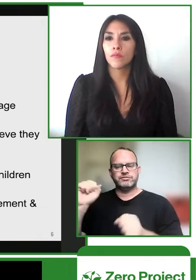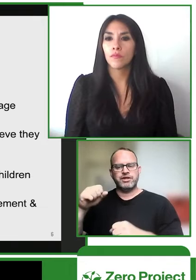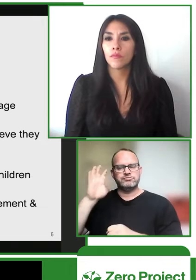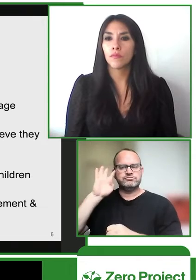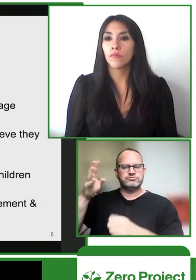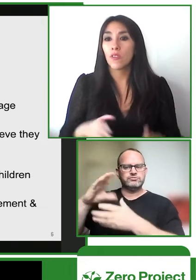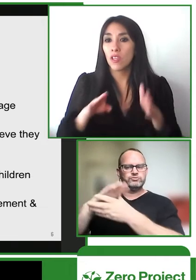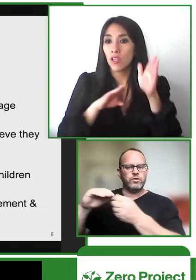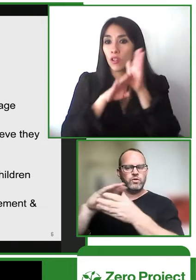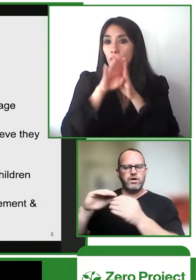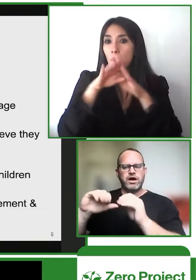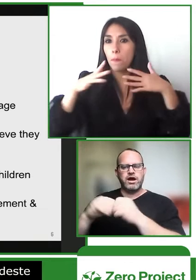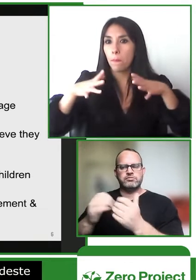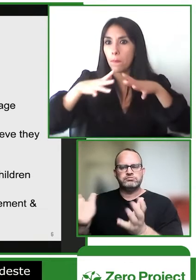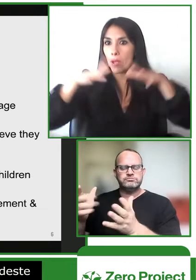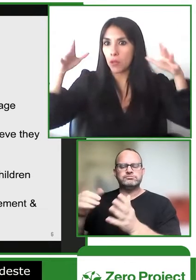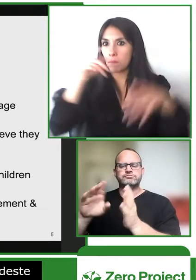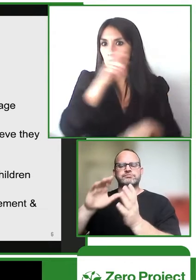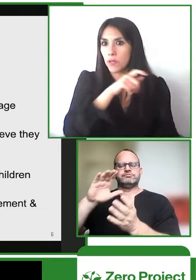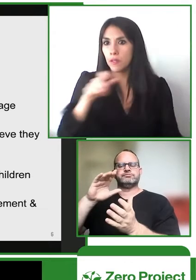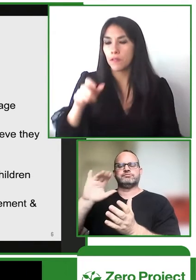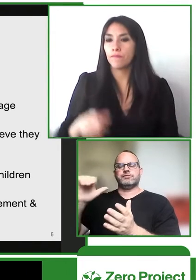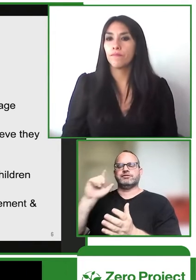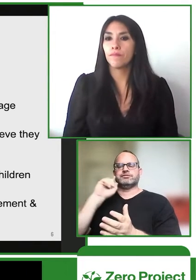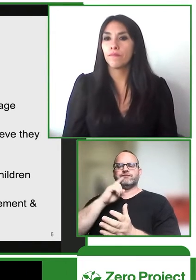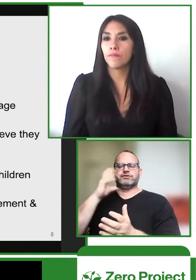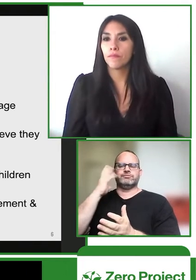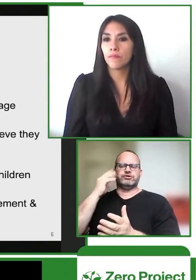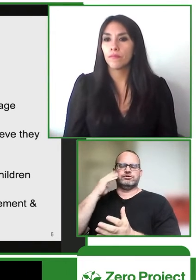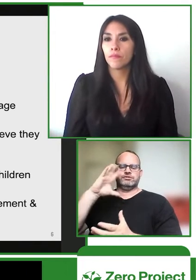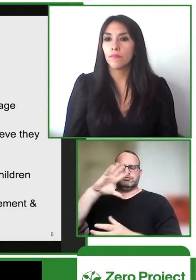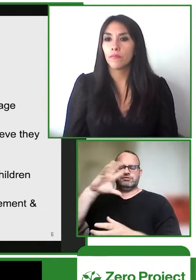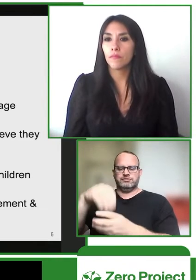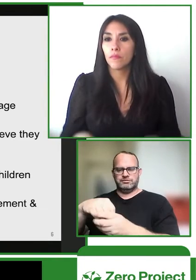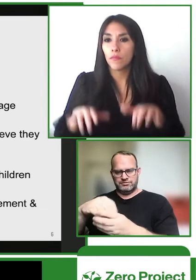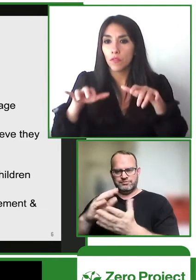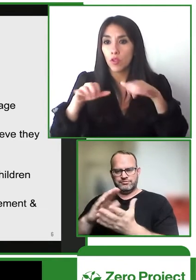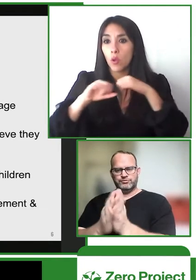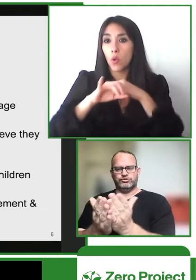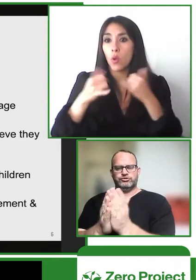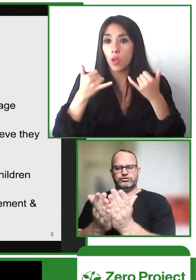people are really stepping forward and realizing that they too can be creators and illustrators